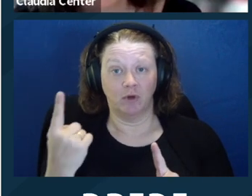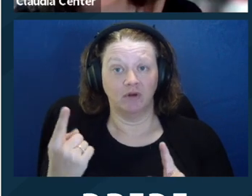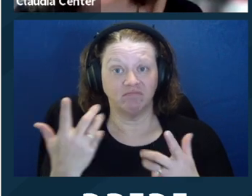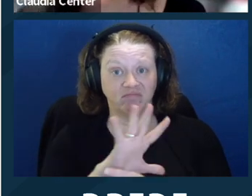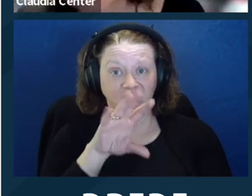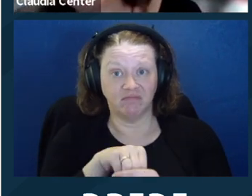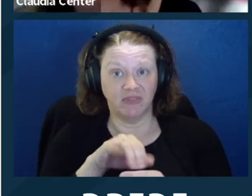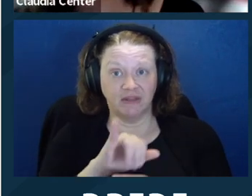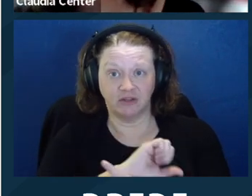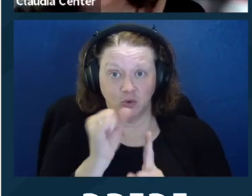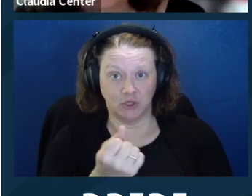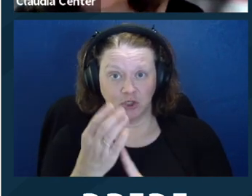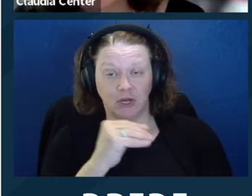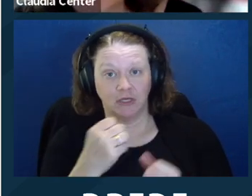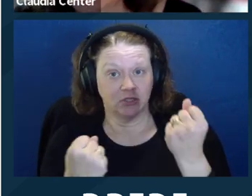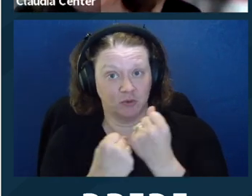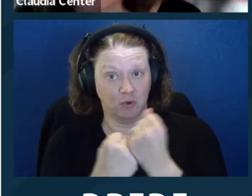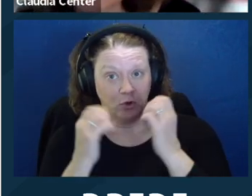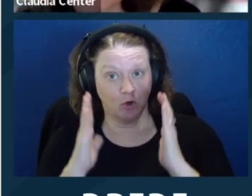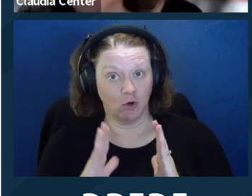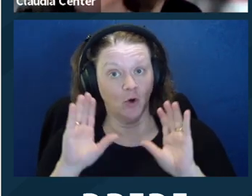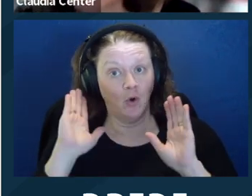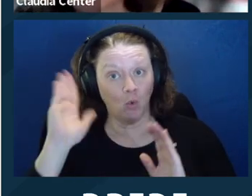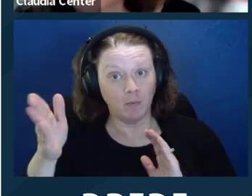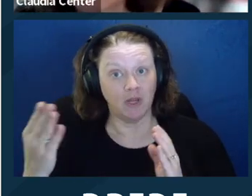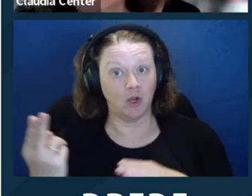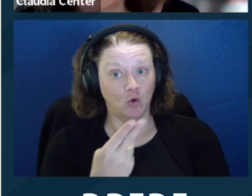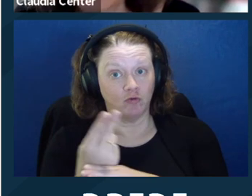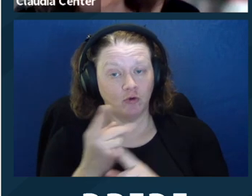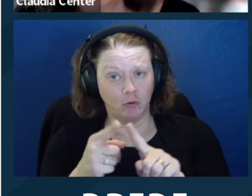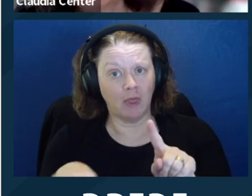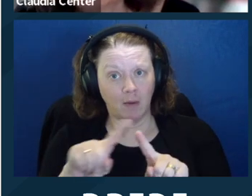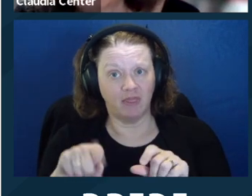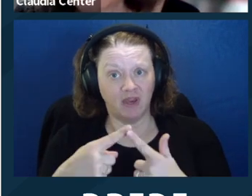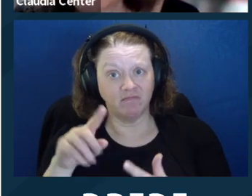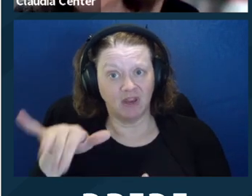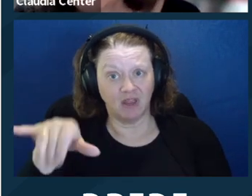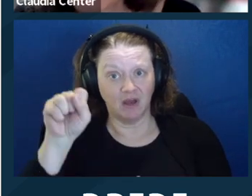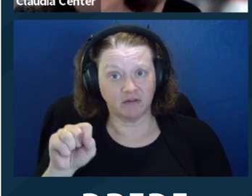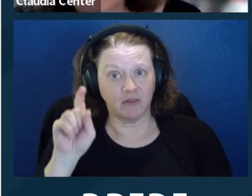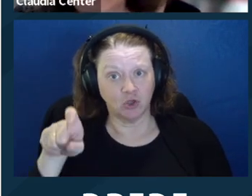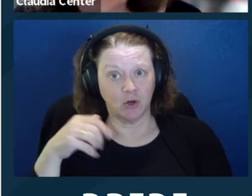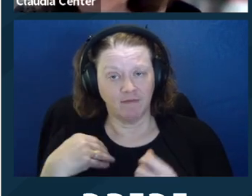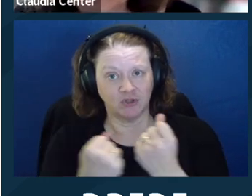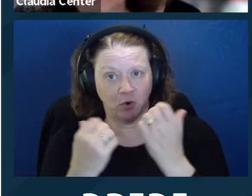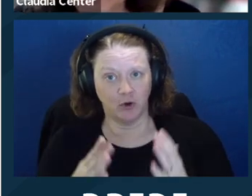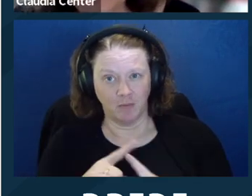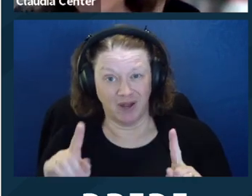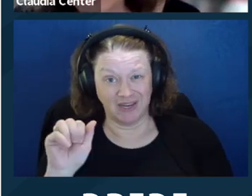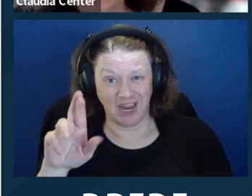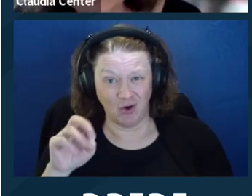even exist, you know, but if somebody is in that situation and a supporter would be useful